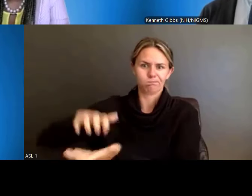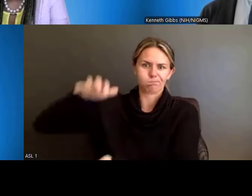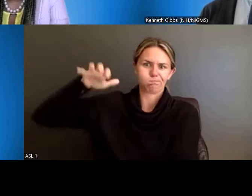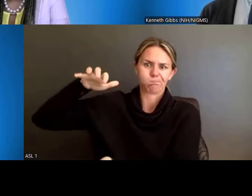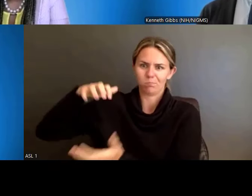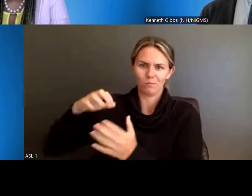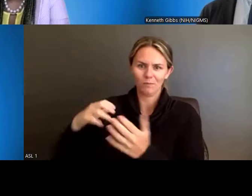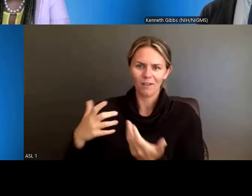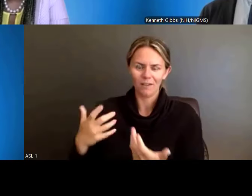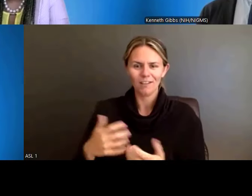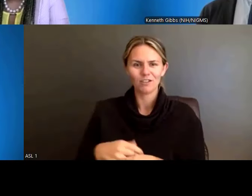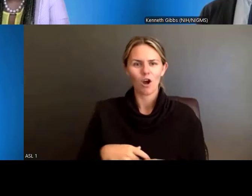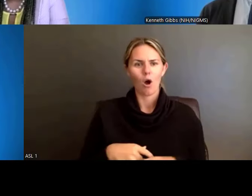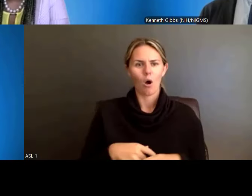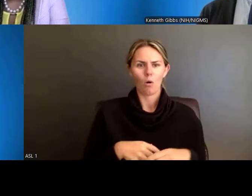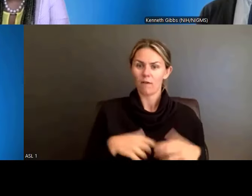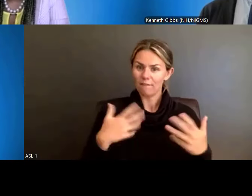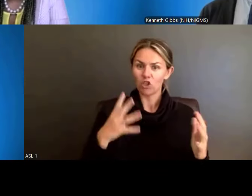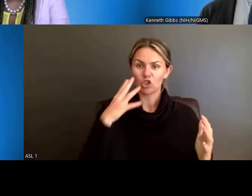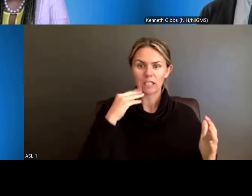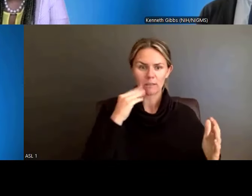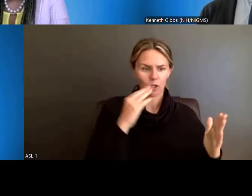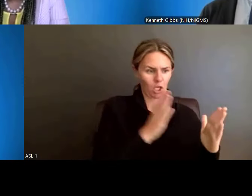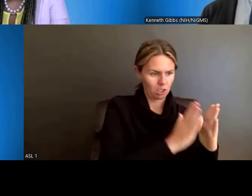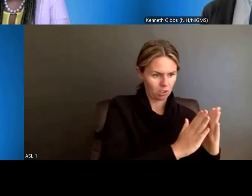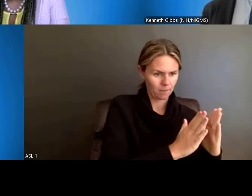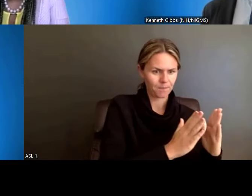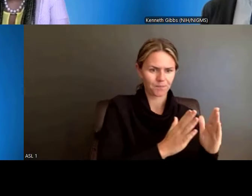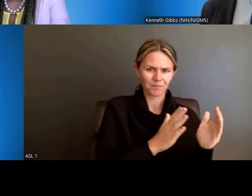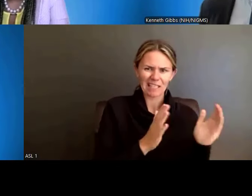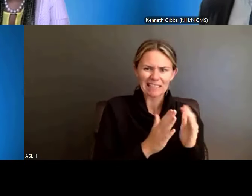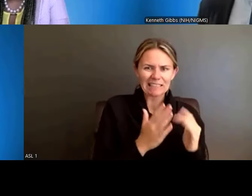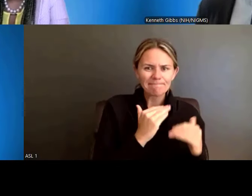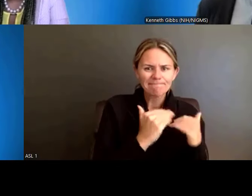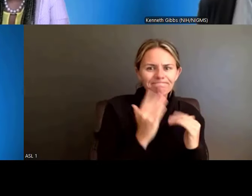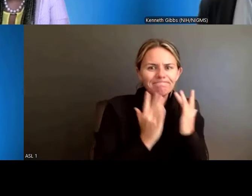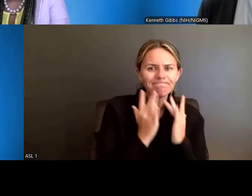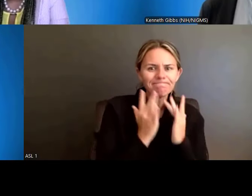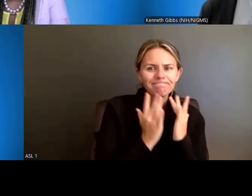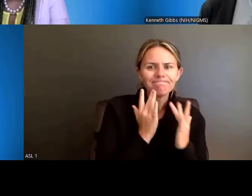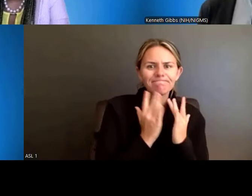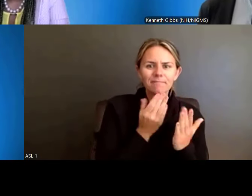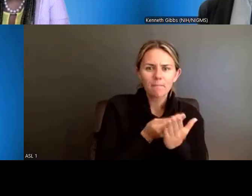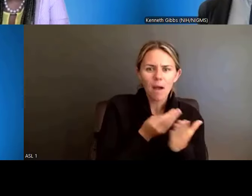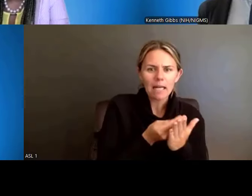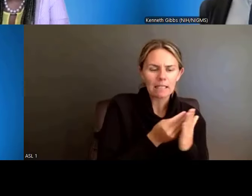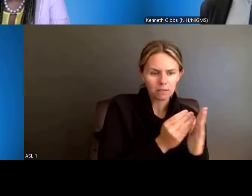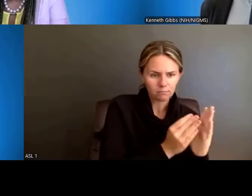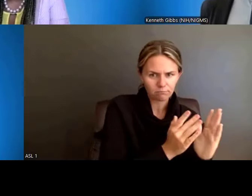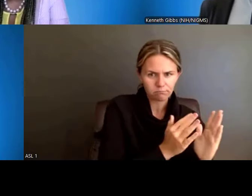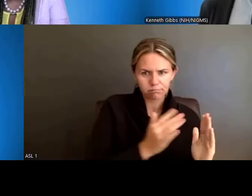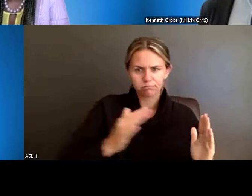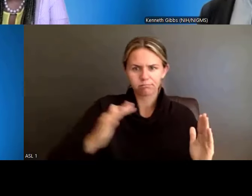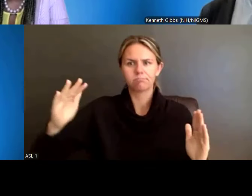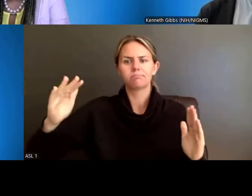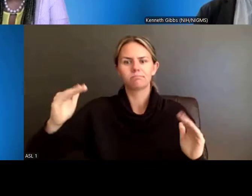So, I've had the experience of benefitting from these opportunities at a wide array of institutions,